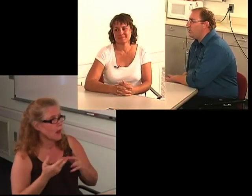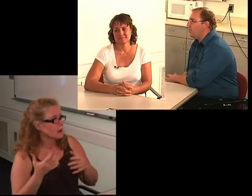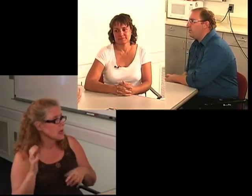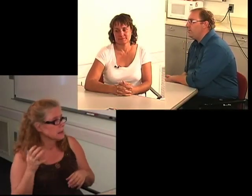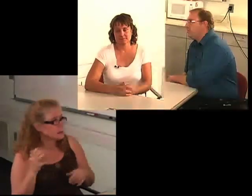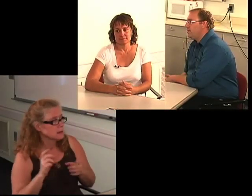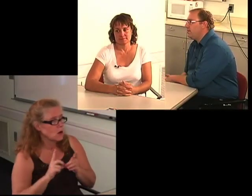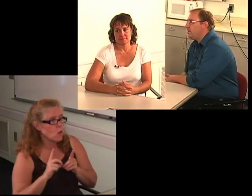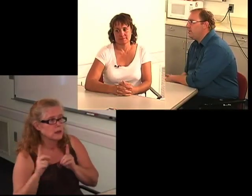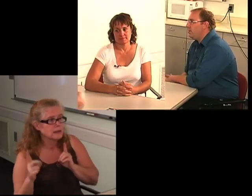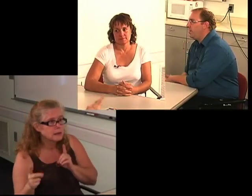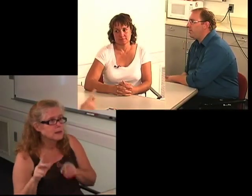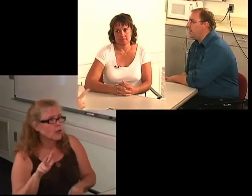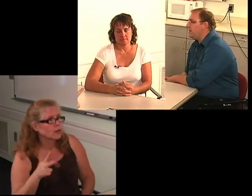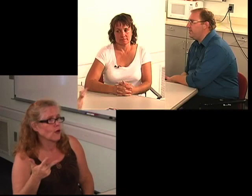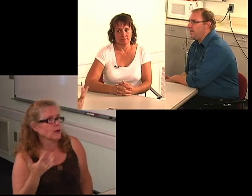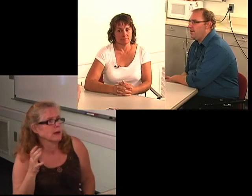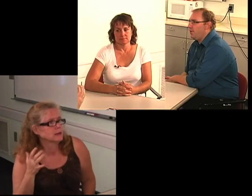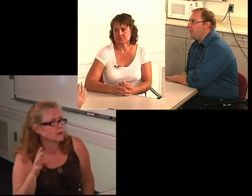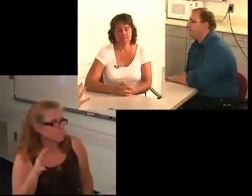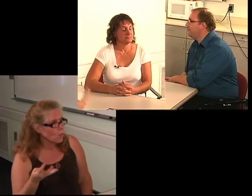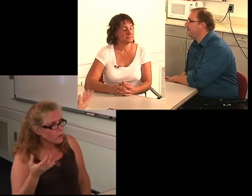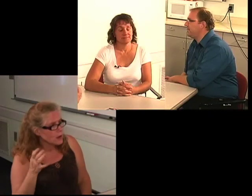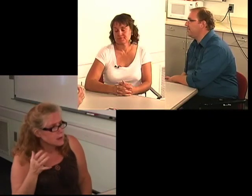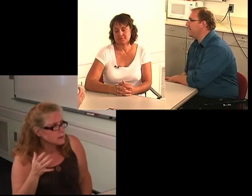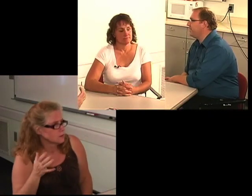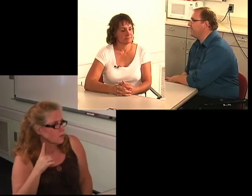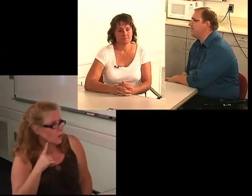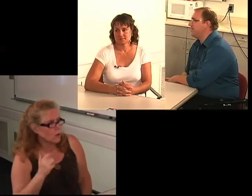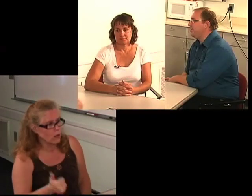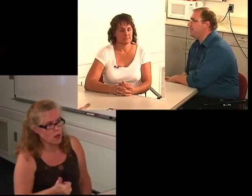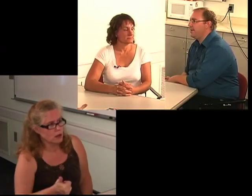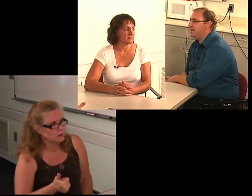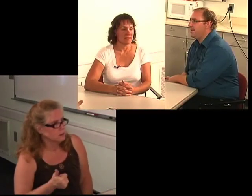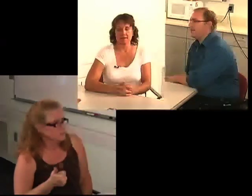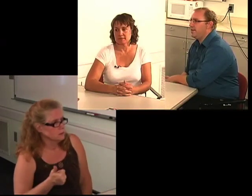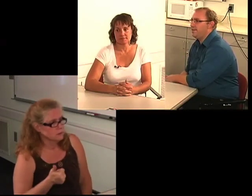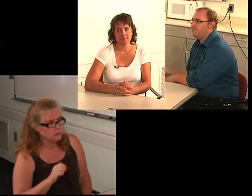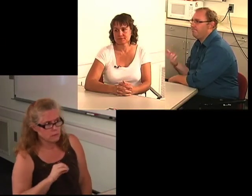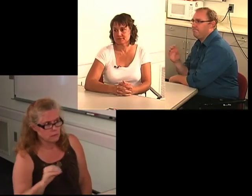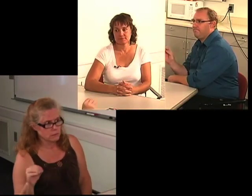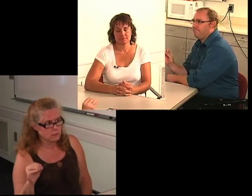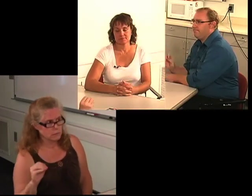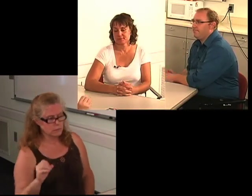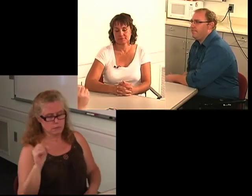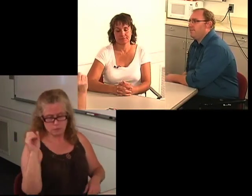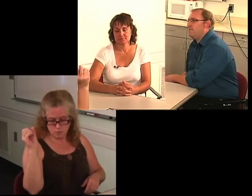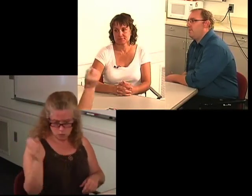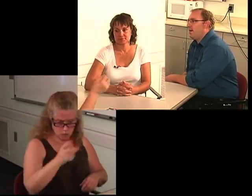So, no other relatives or distant cousins or anything like that?